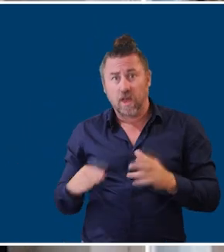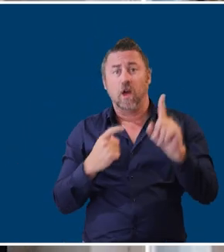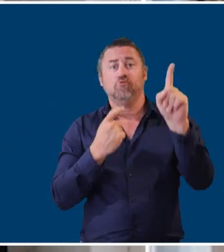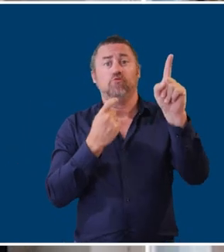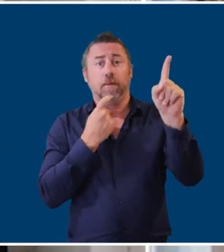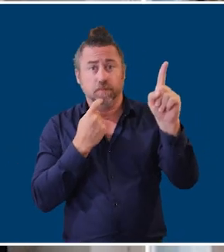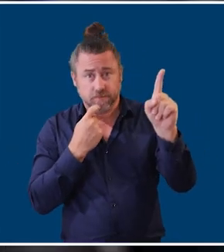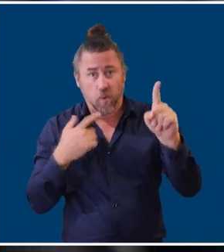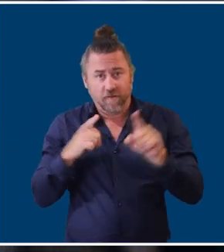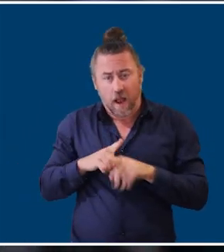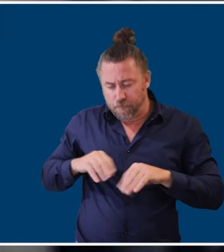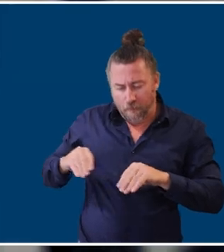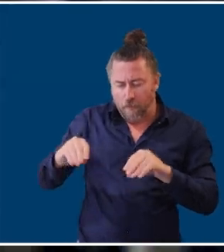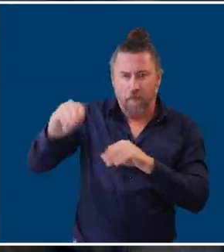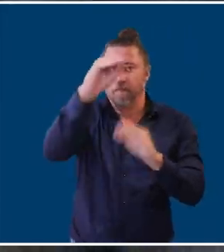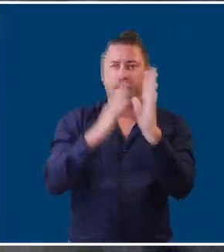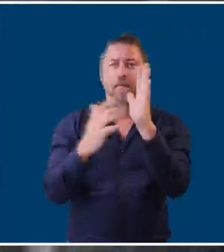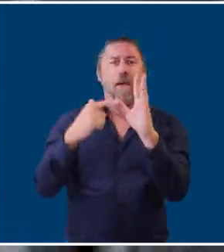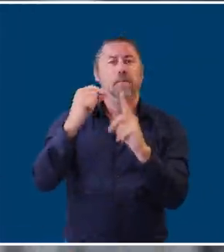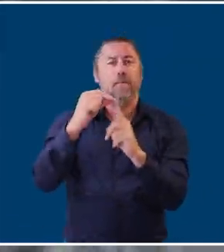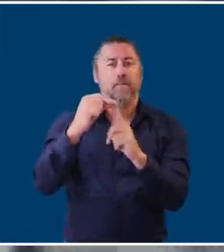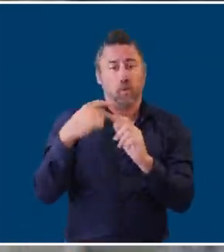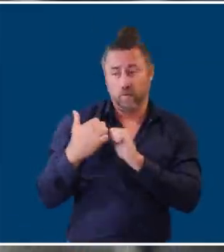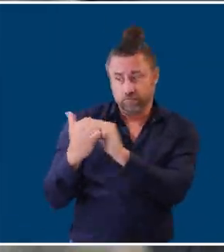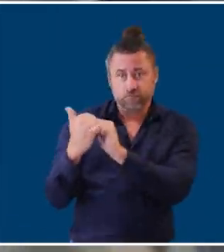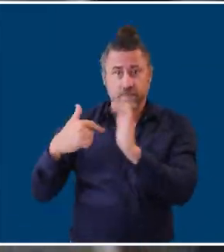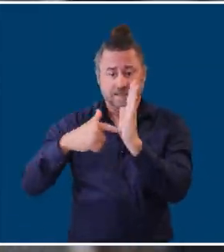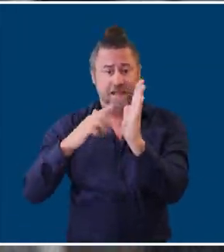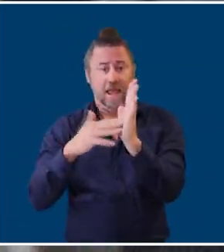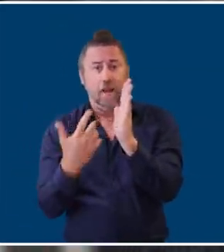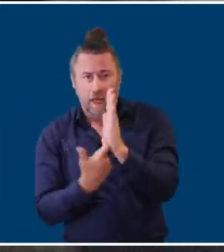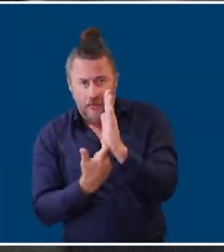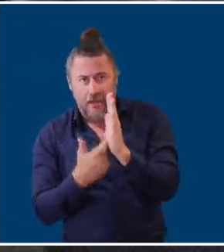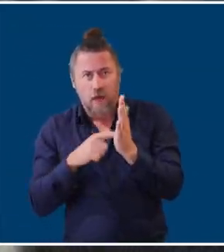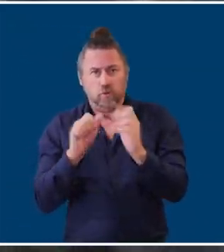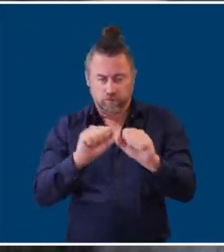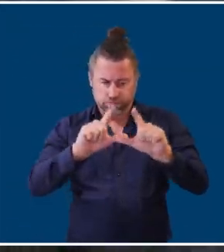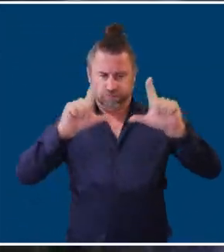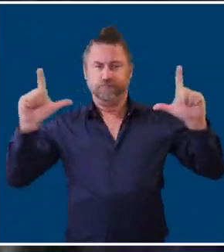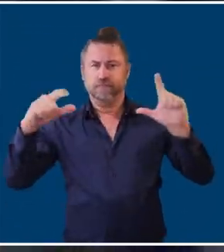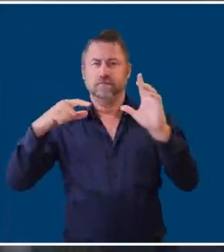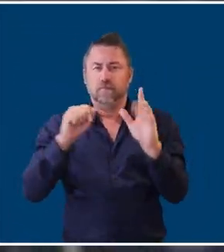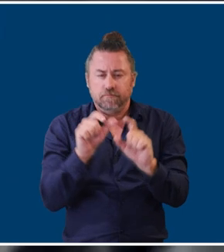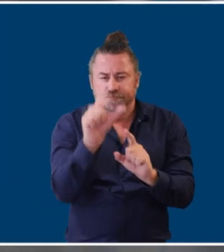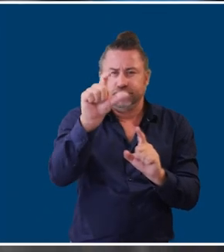Rockhampton. When we worked with TMR and the way we approached the footpath network and how we want mobility maps and